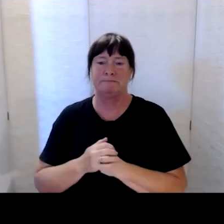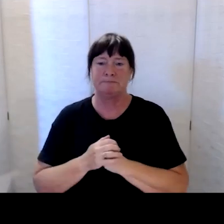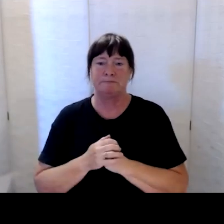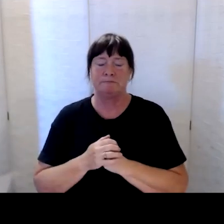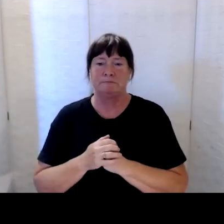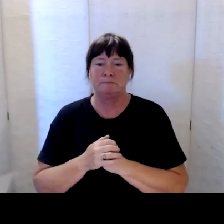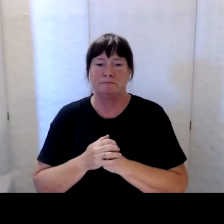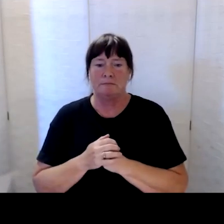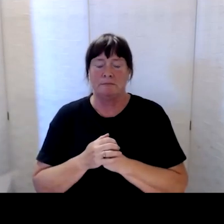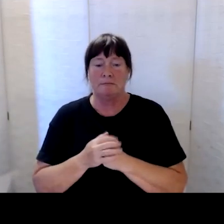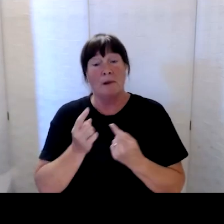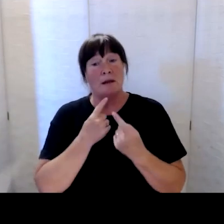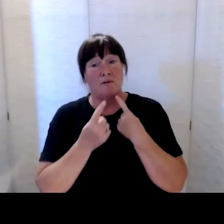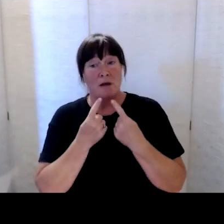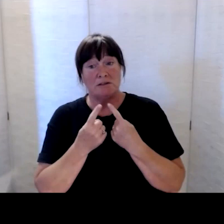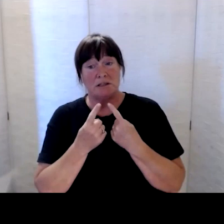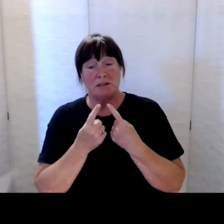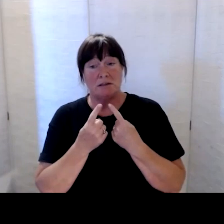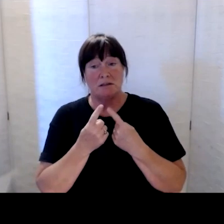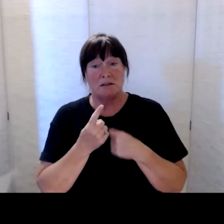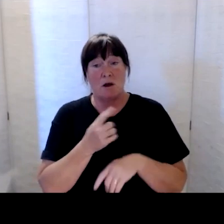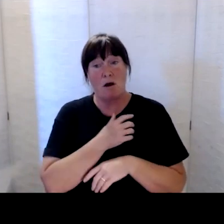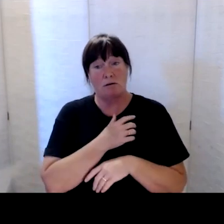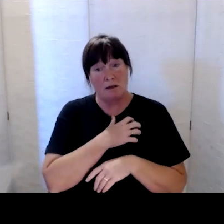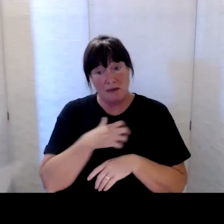information on the Government’s Community Support Package and how to access